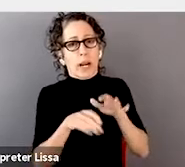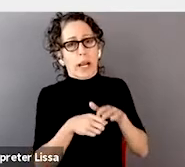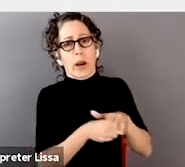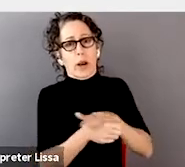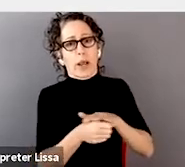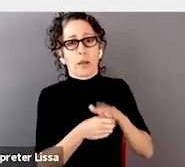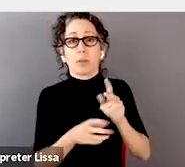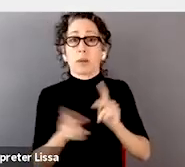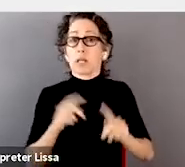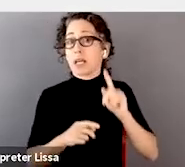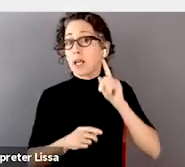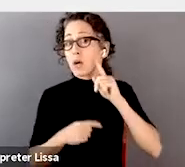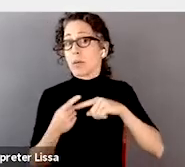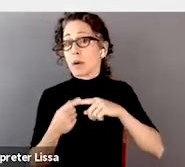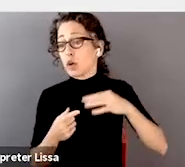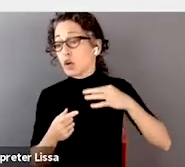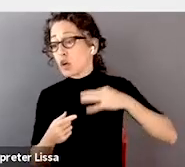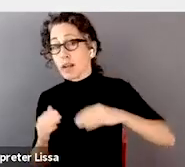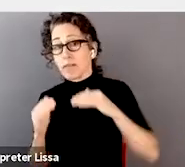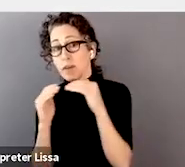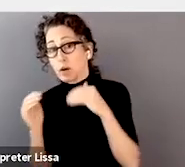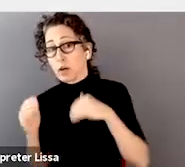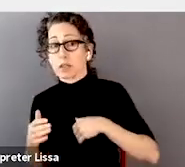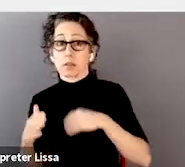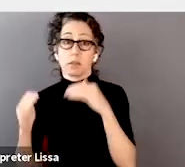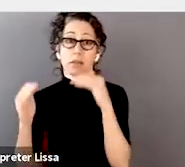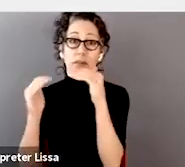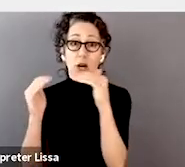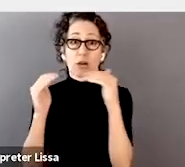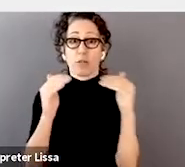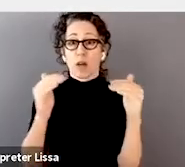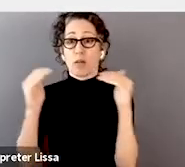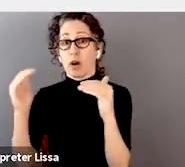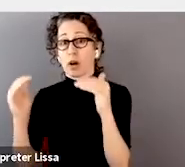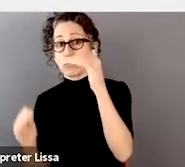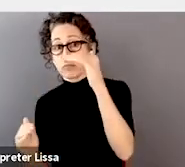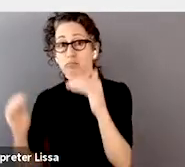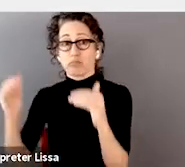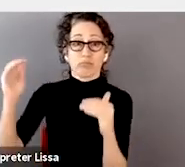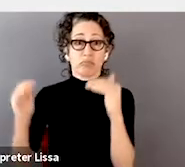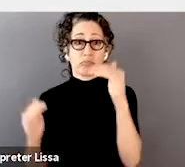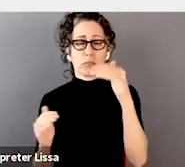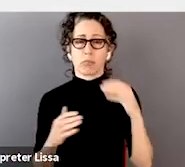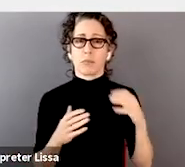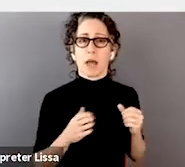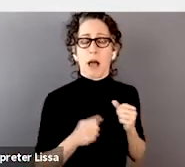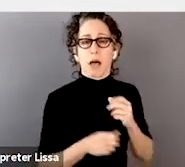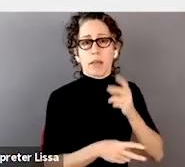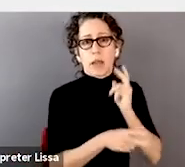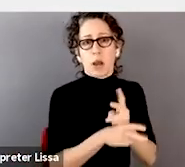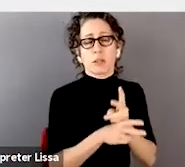and this fairness and things of that nature, healthcare is so much more important when it comes to that.